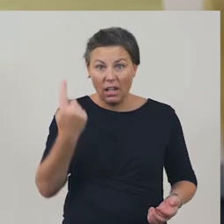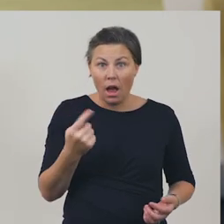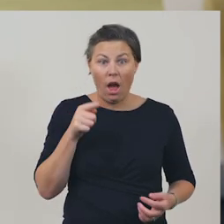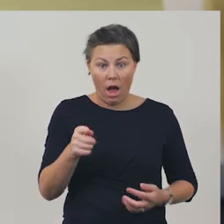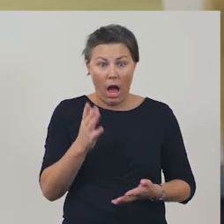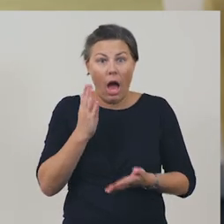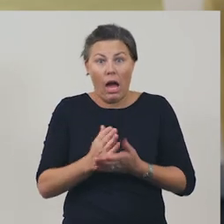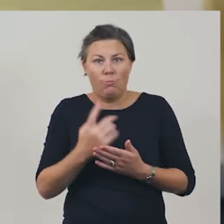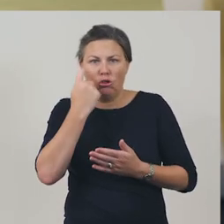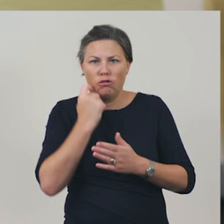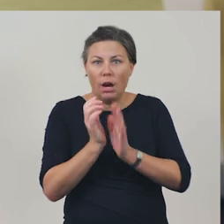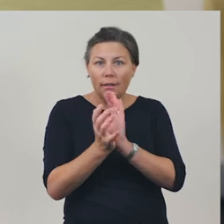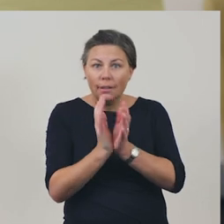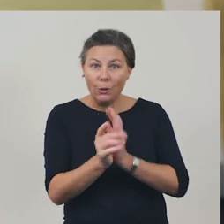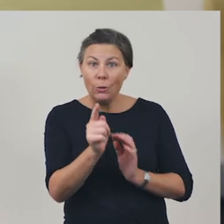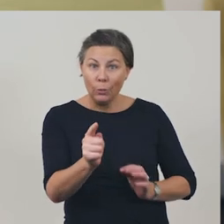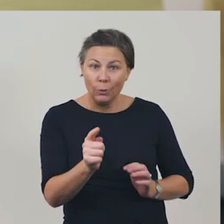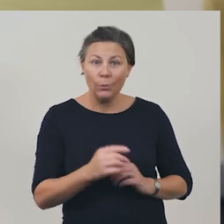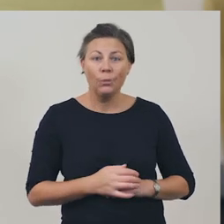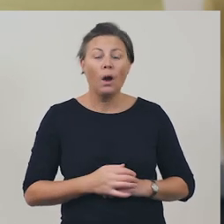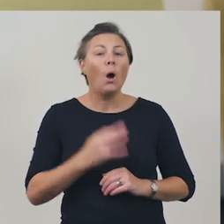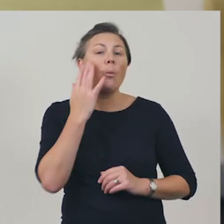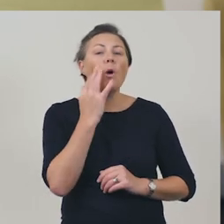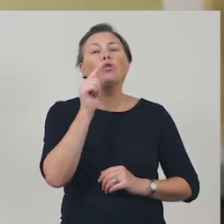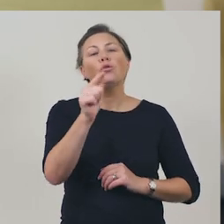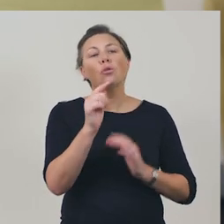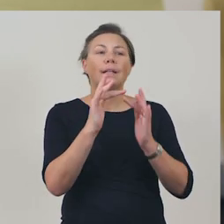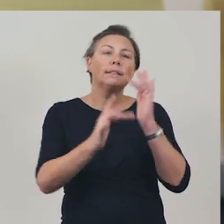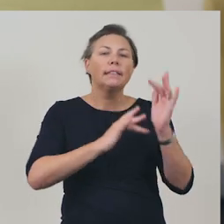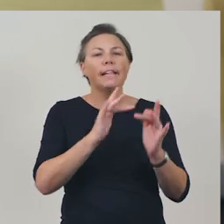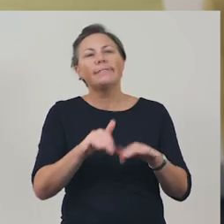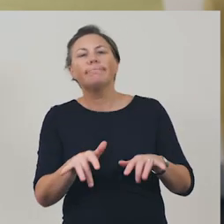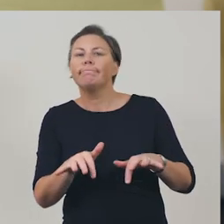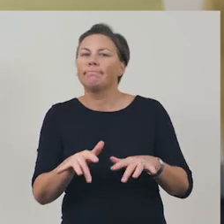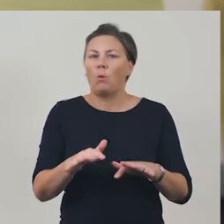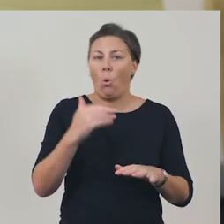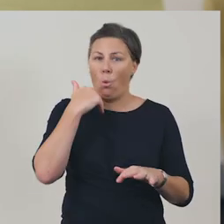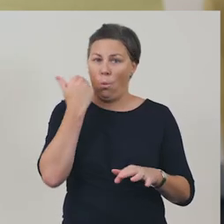Remember when you research online, make sure to have a parent or an adult with you.